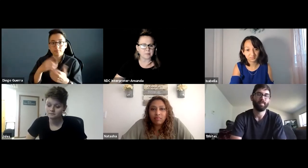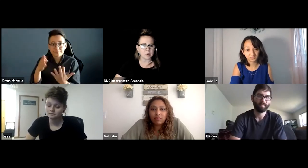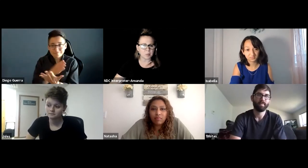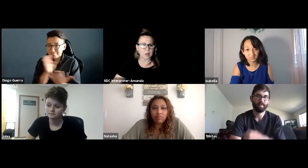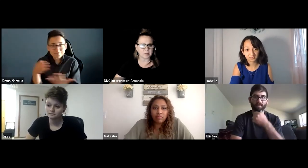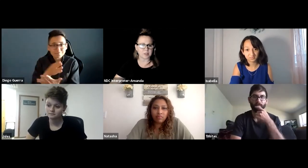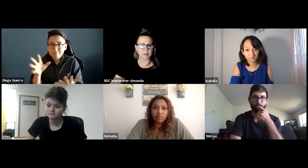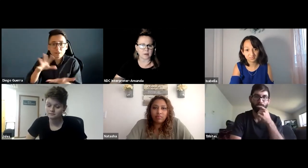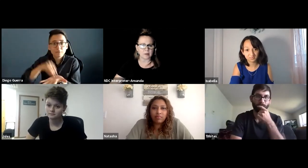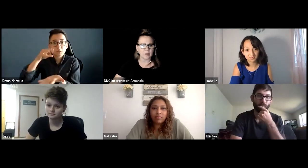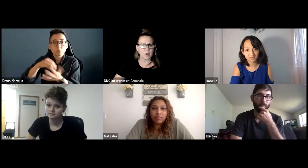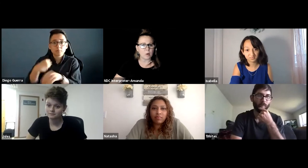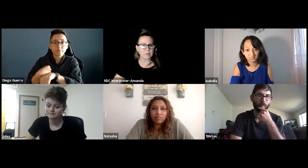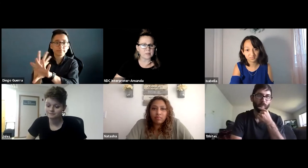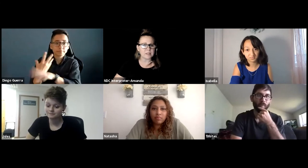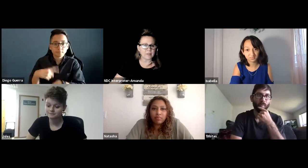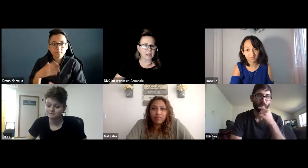Multiple options here. One of them is navigating